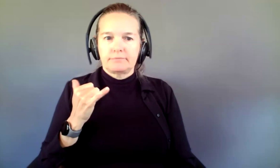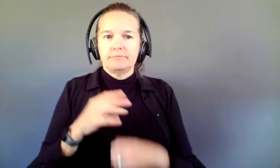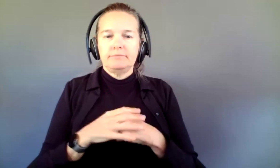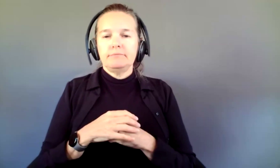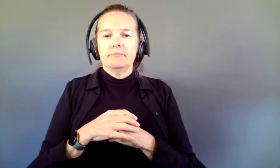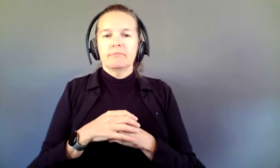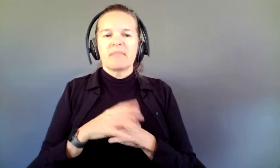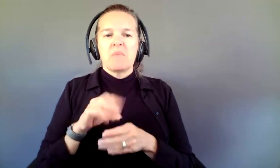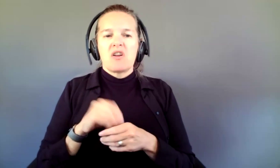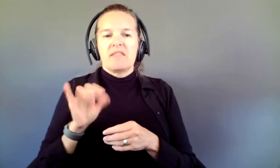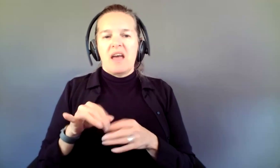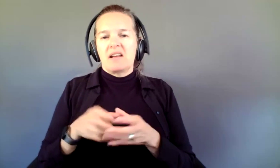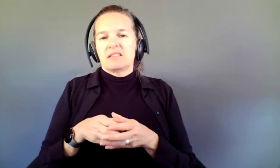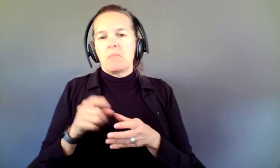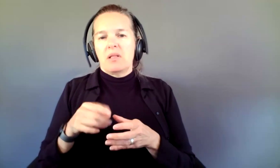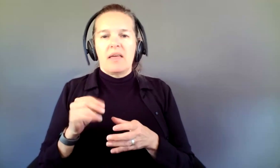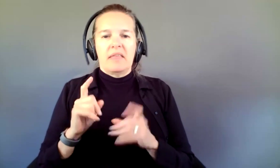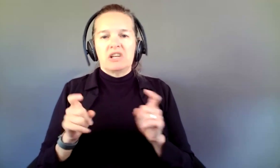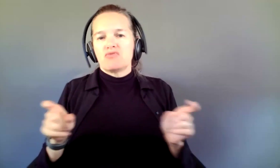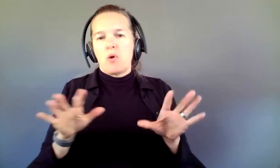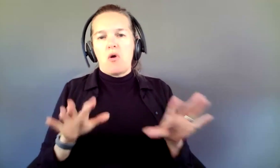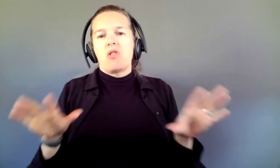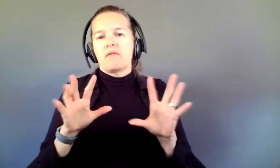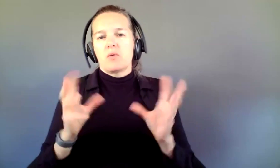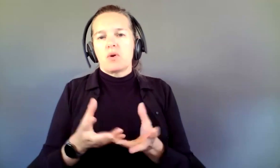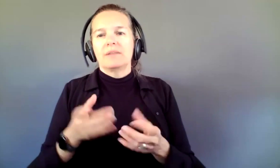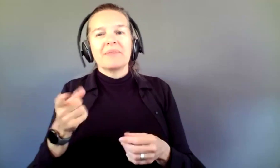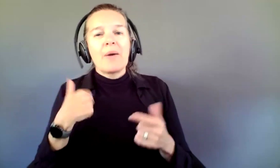ensemble and contributing all over the world. LEILANI: We're laughing, because time zones